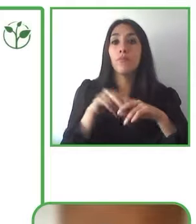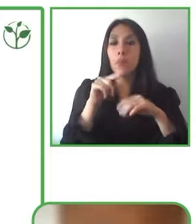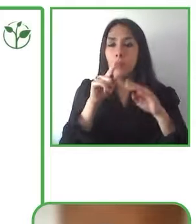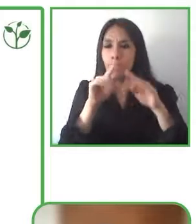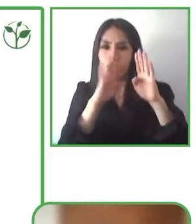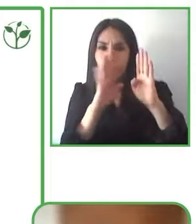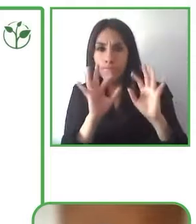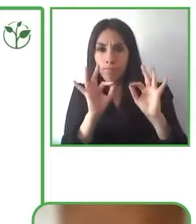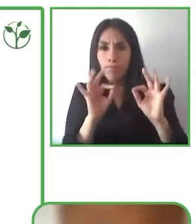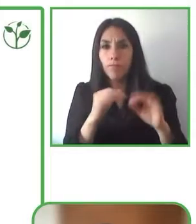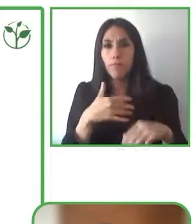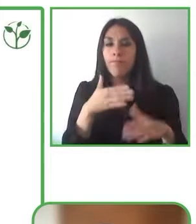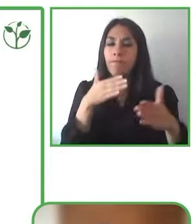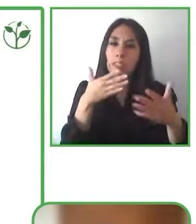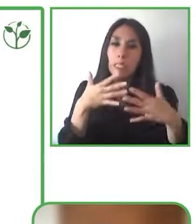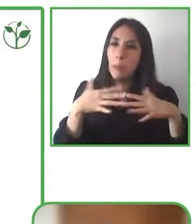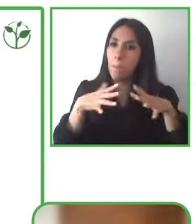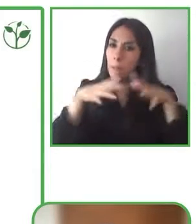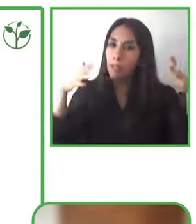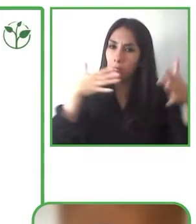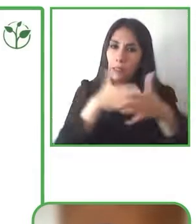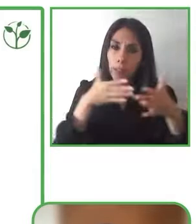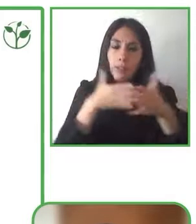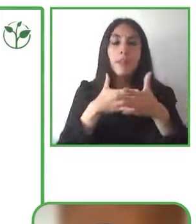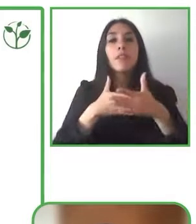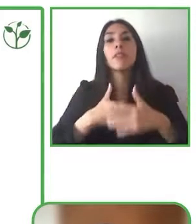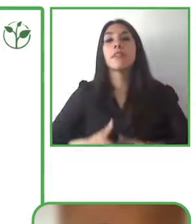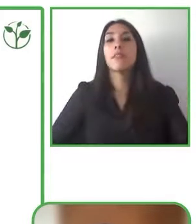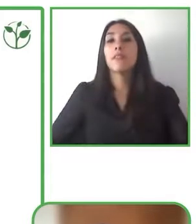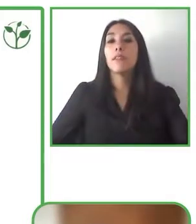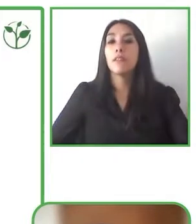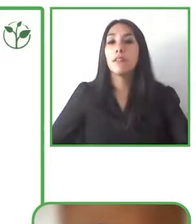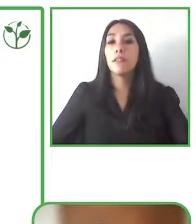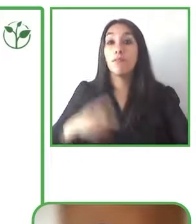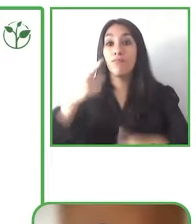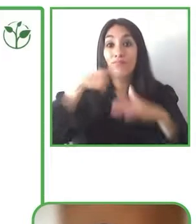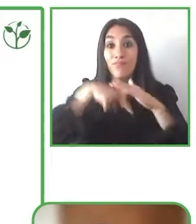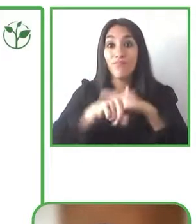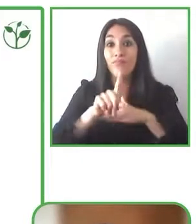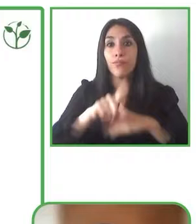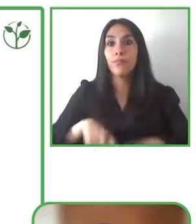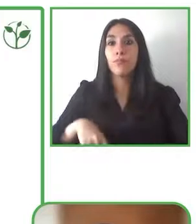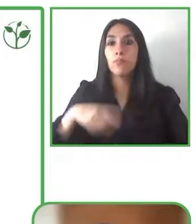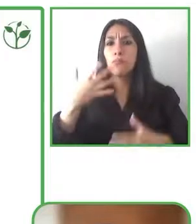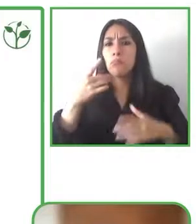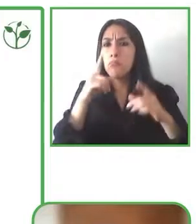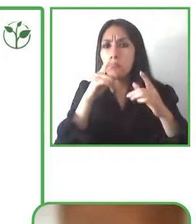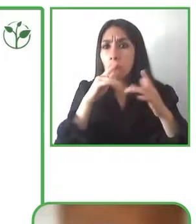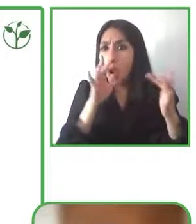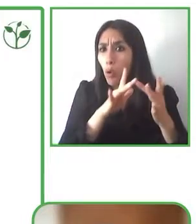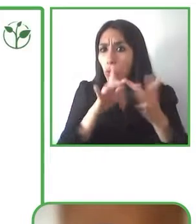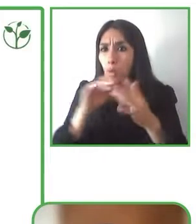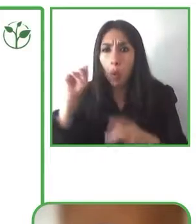of barrier that holds the access and participation of